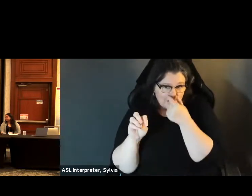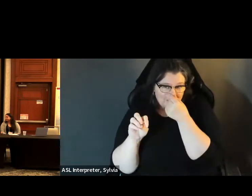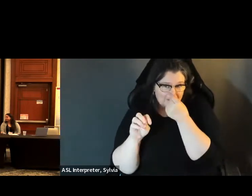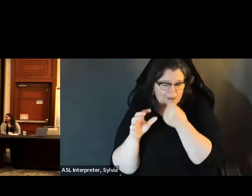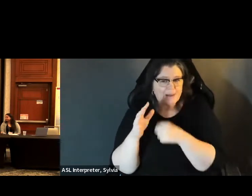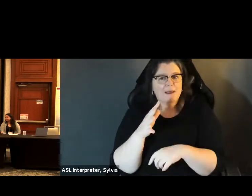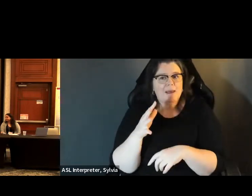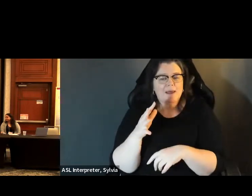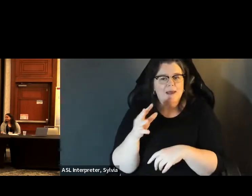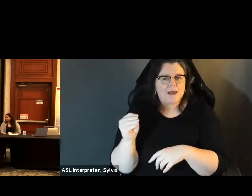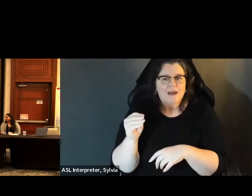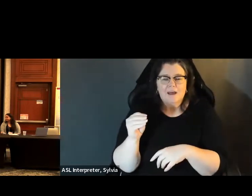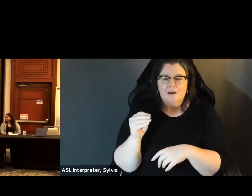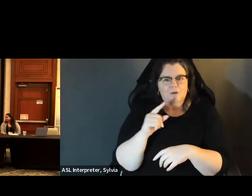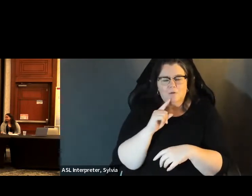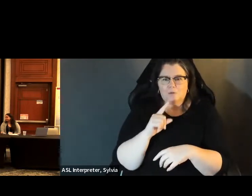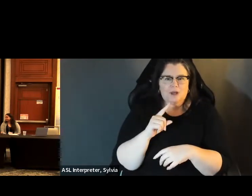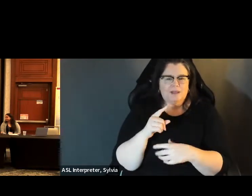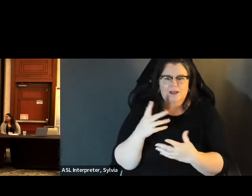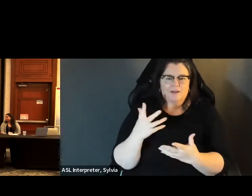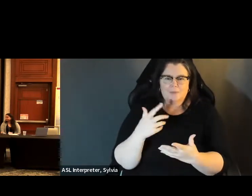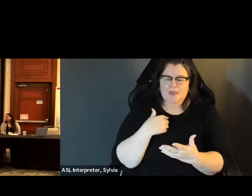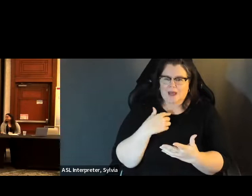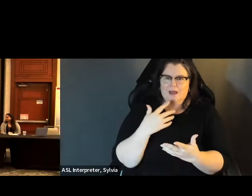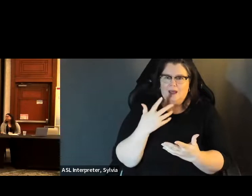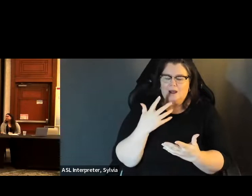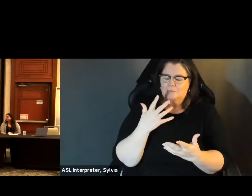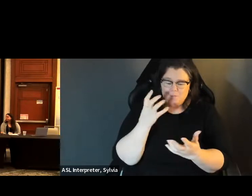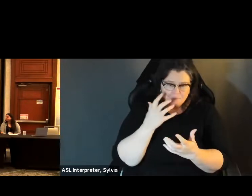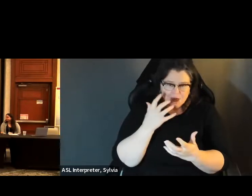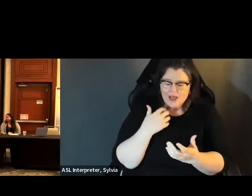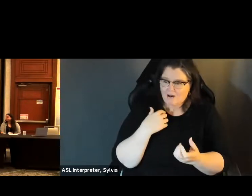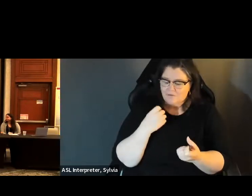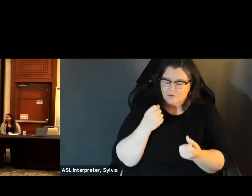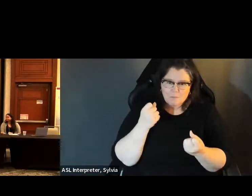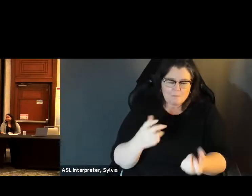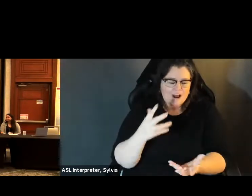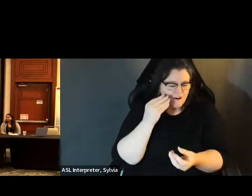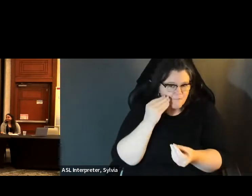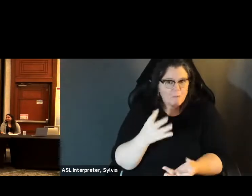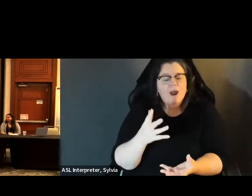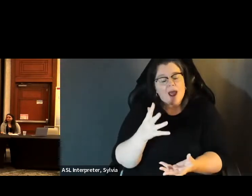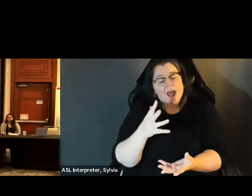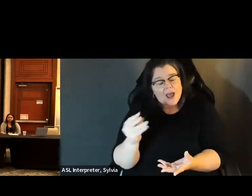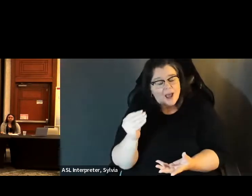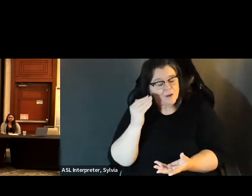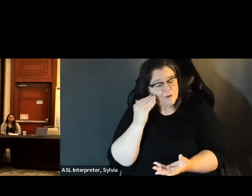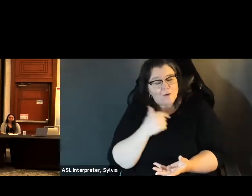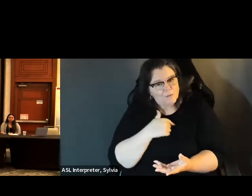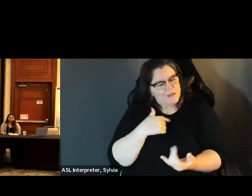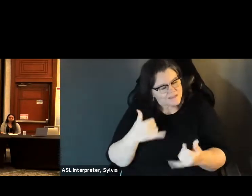honor to be here. I'm taking notes madly and I'm just very I'm wearing a vote shirt for my sorority. Upper Alpha is already incorporated, and the president of the legal women voters of the State of Florida, and it's quite an honor to be here notes madly and just very very amazed at , very amazed at what -- how much information is there is what which, information there is, and how much more work that we need to do. and how much more work that we need to do. So I'm